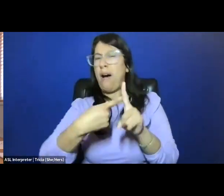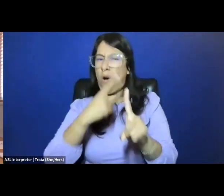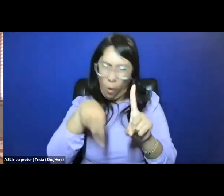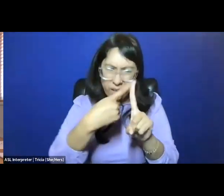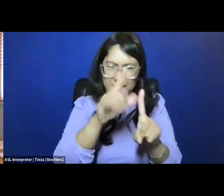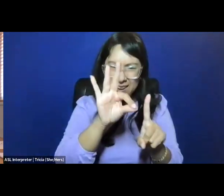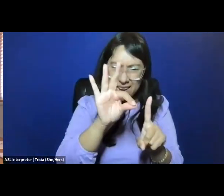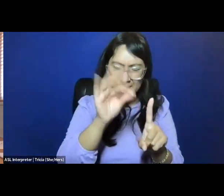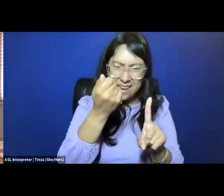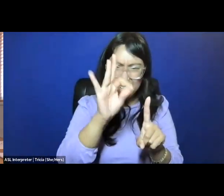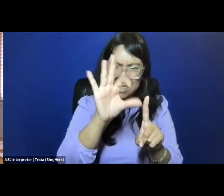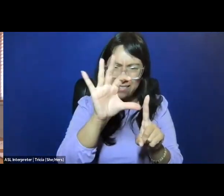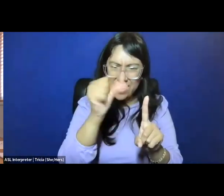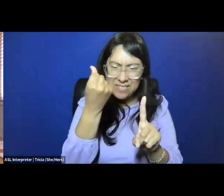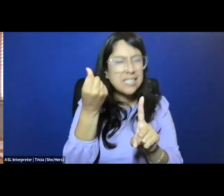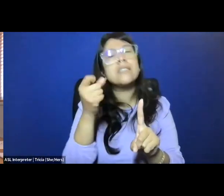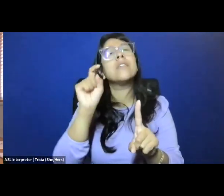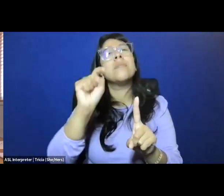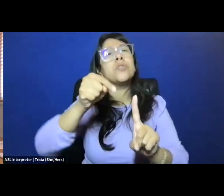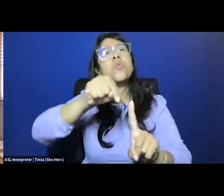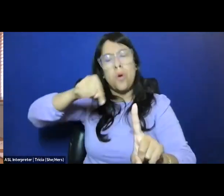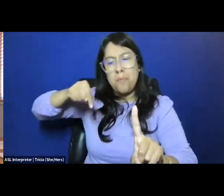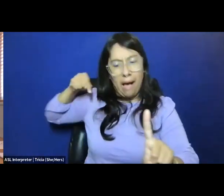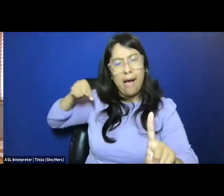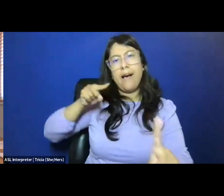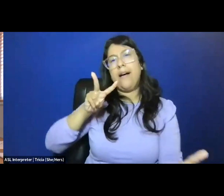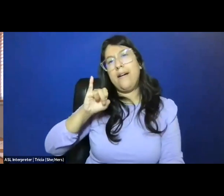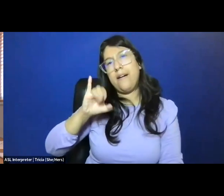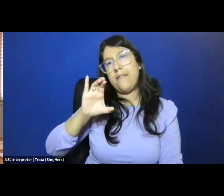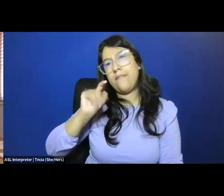and it's not even so much a return as a continuance,